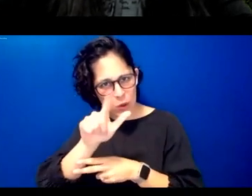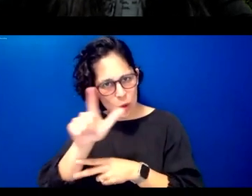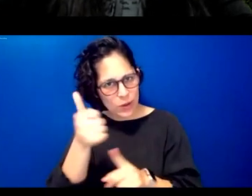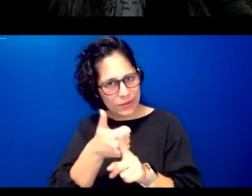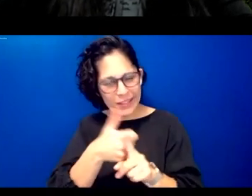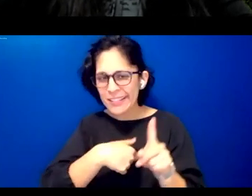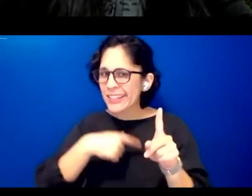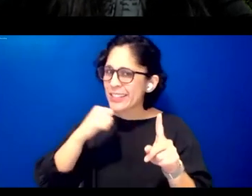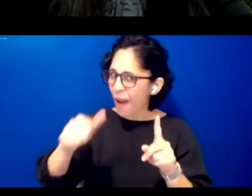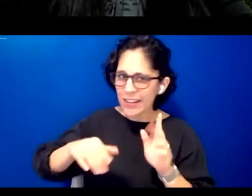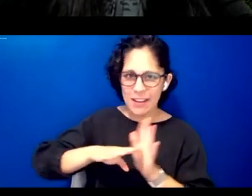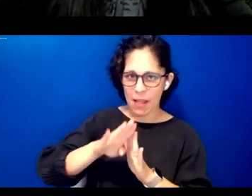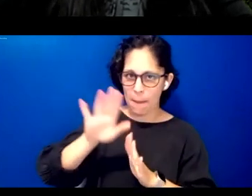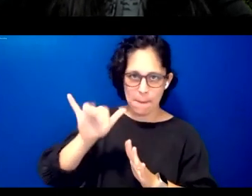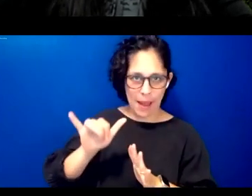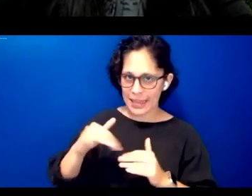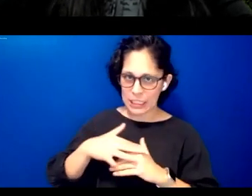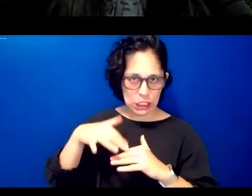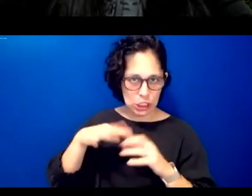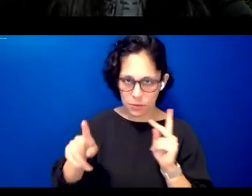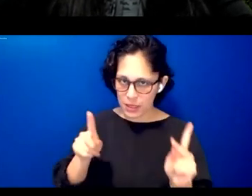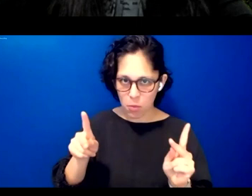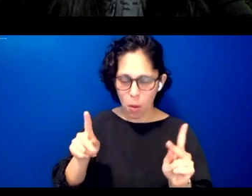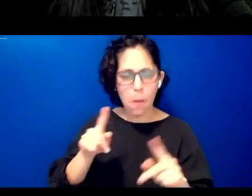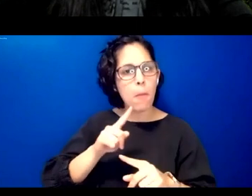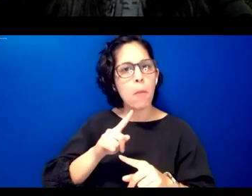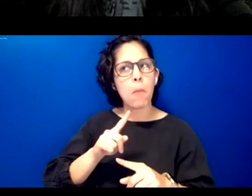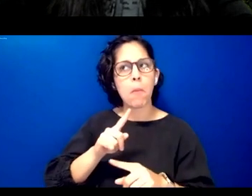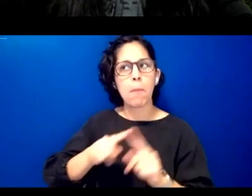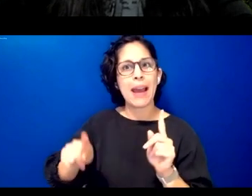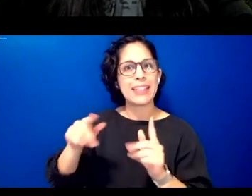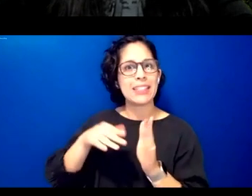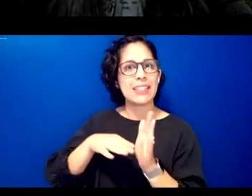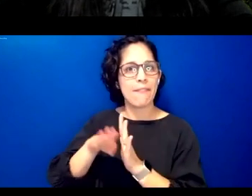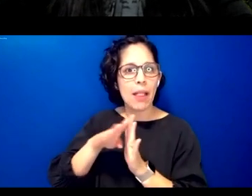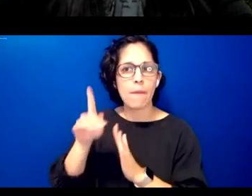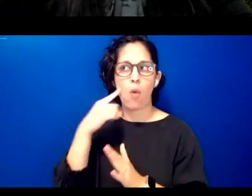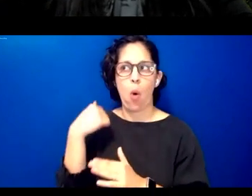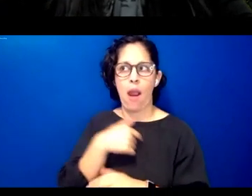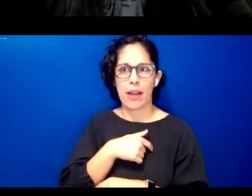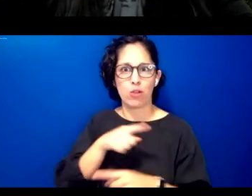by us and developed for us